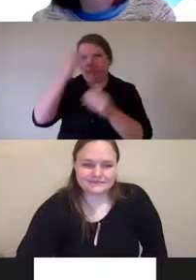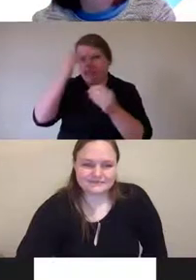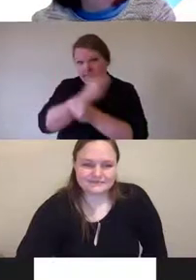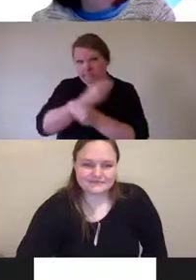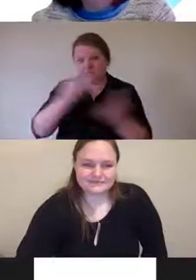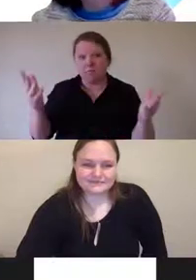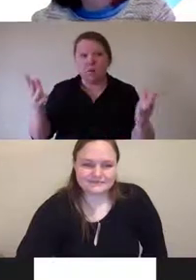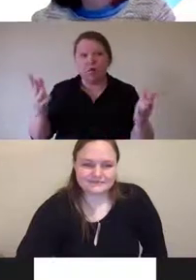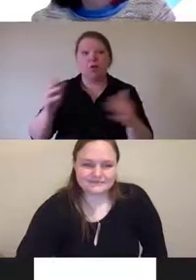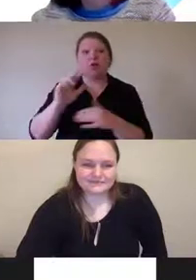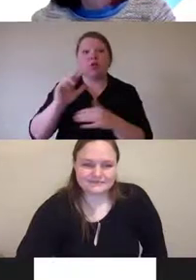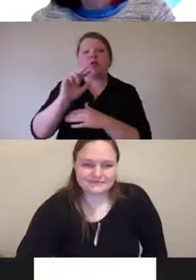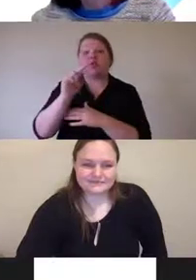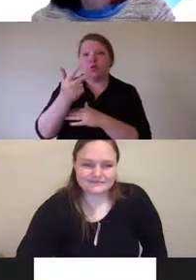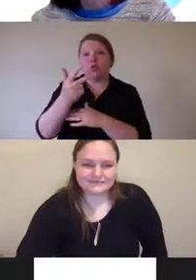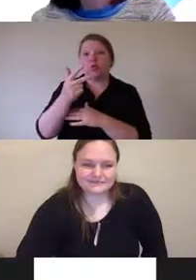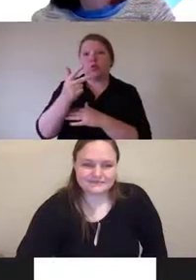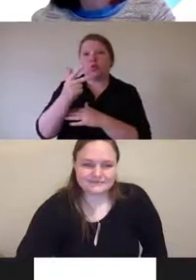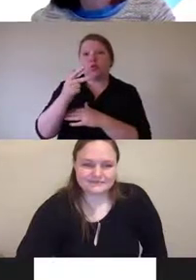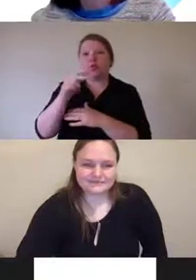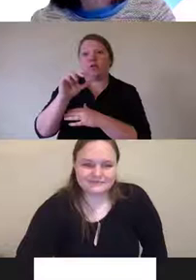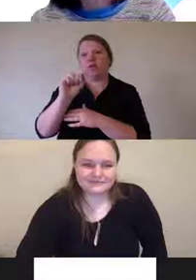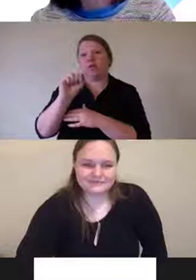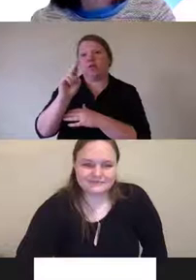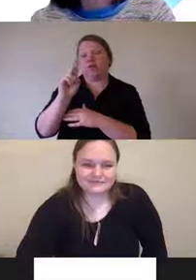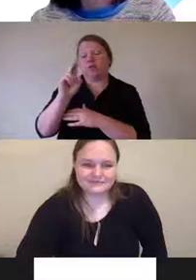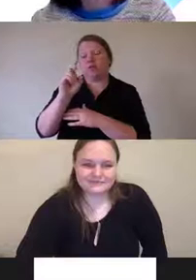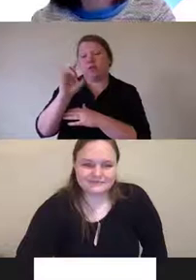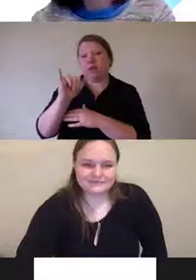survey where they added a question on this go round.